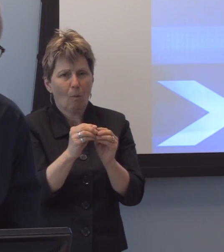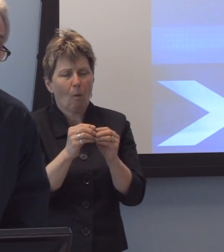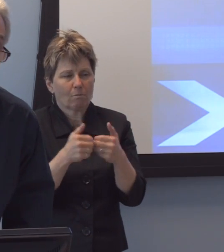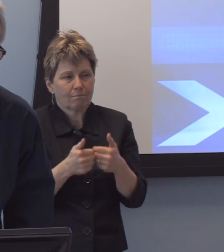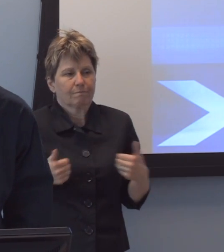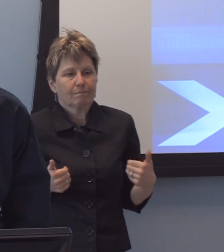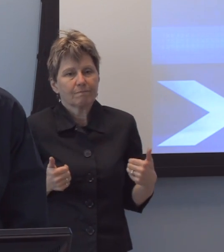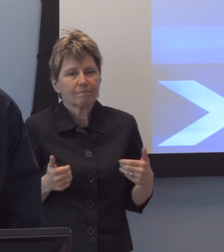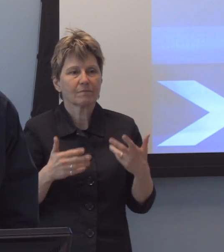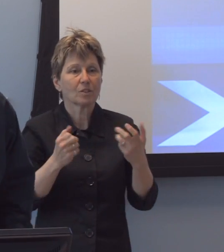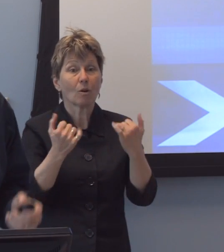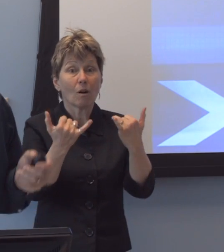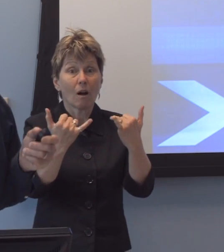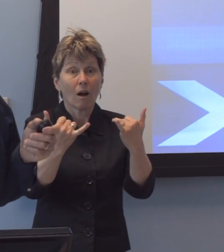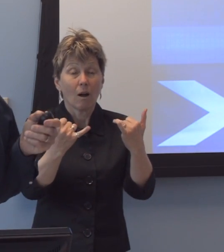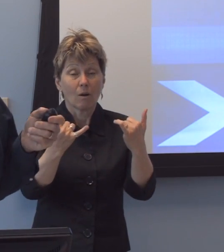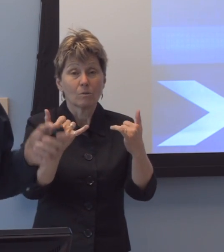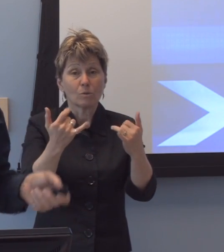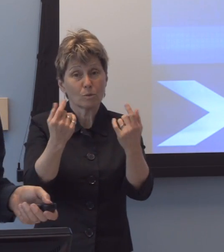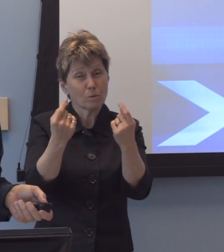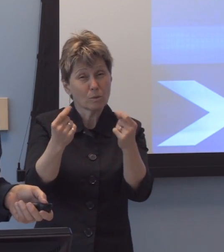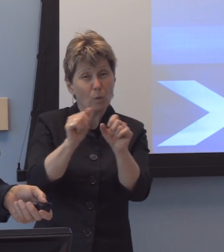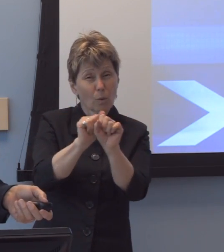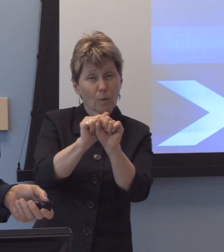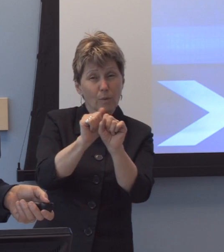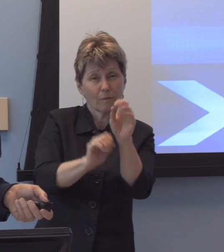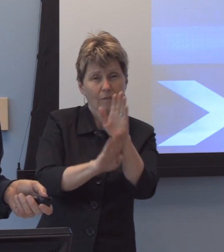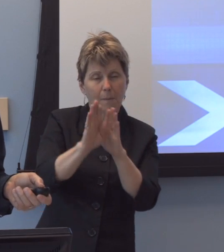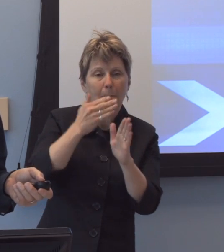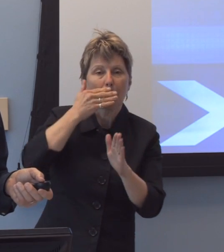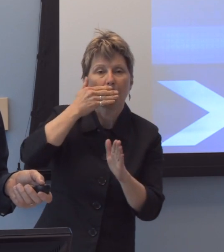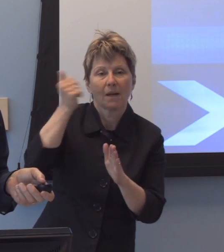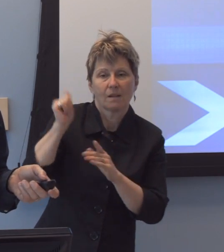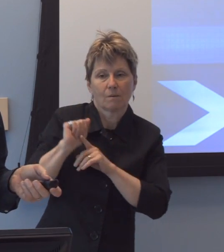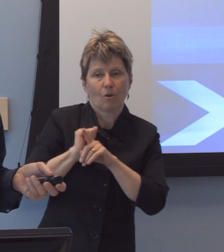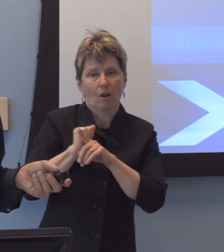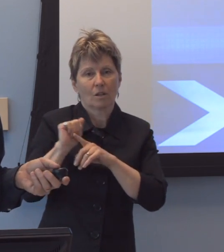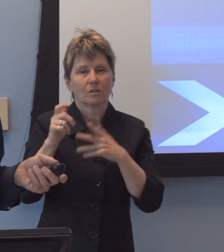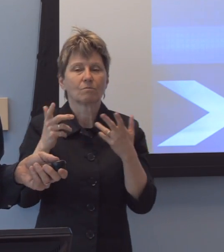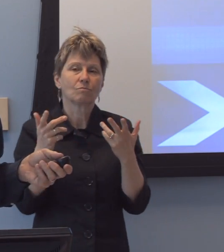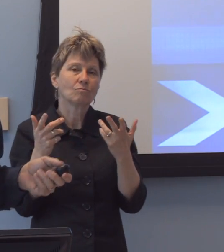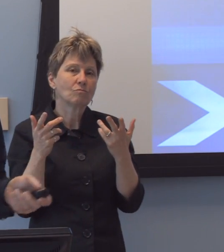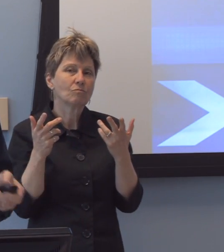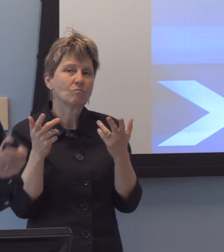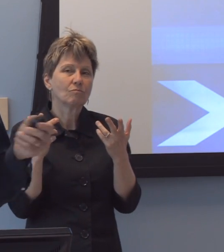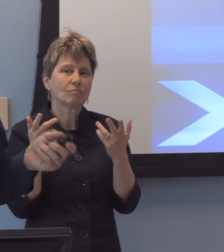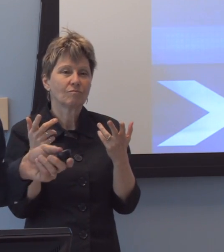is working to develop best practices. Um, we, uh, the idea of standards,